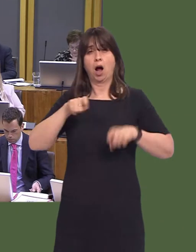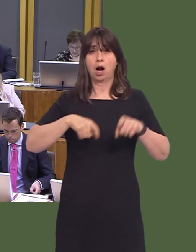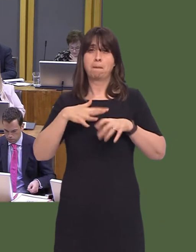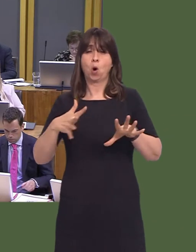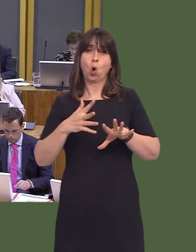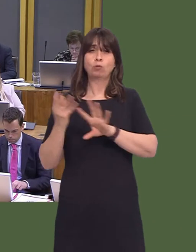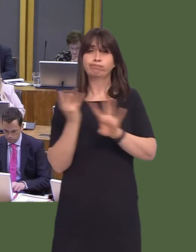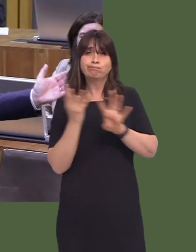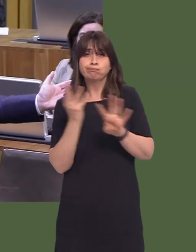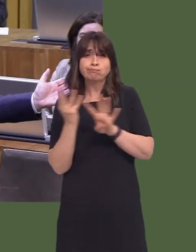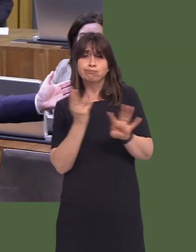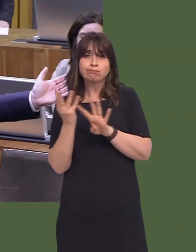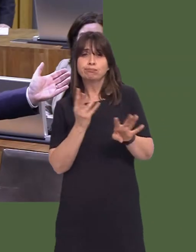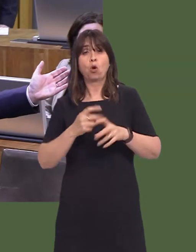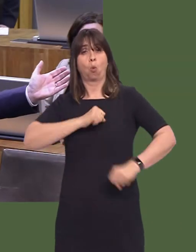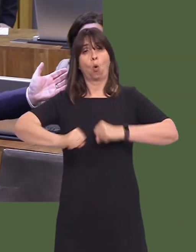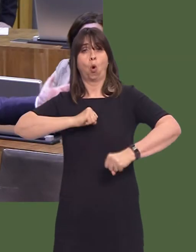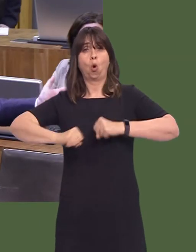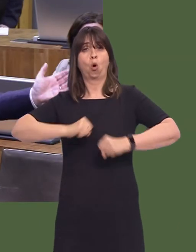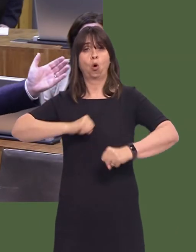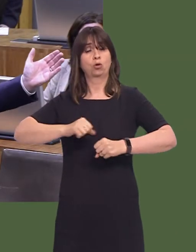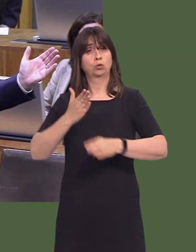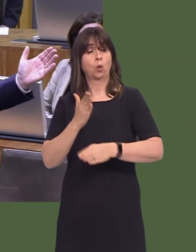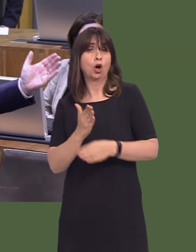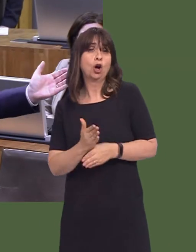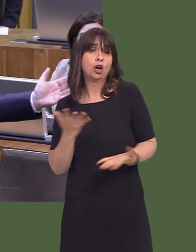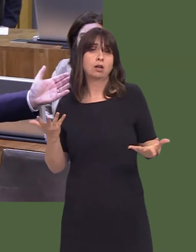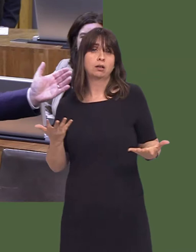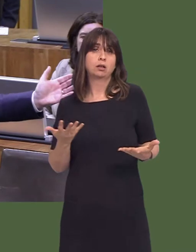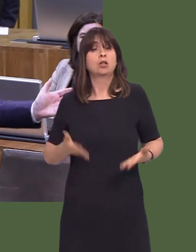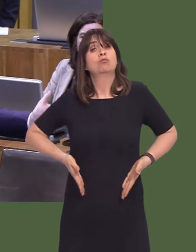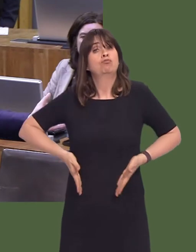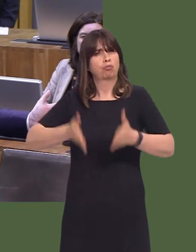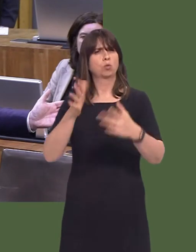people use bikes and walking in order to get to work. So, yes, roads are important, we